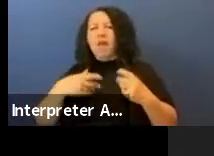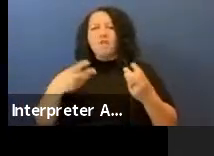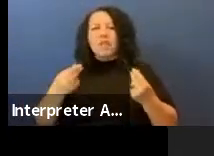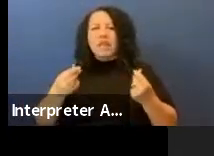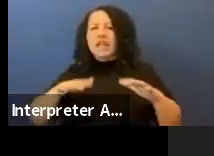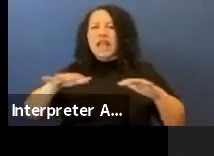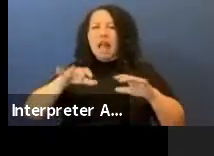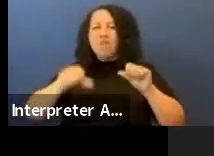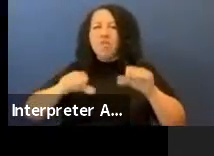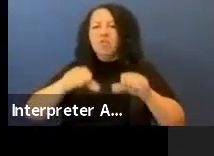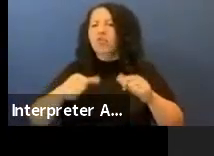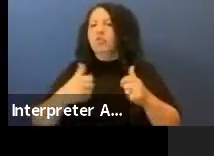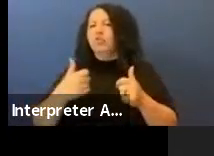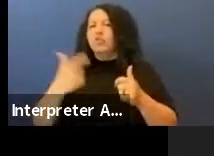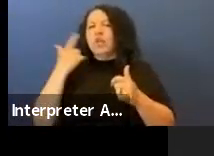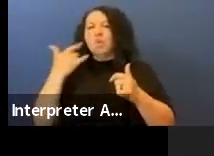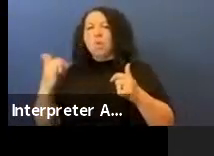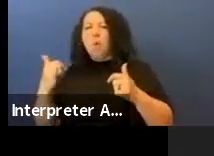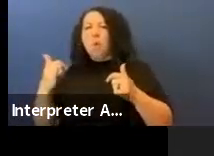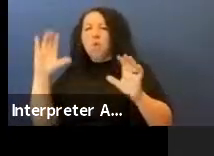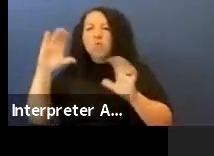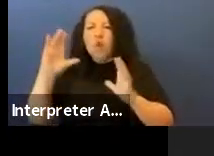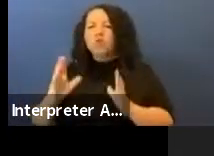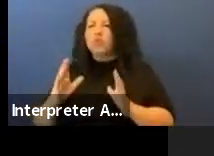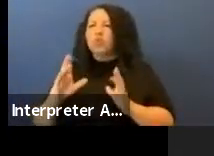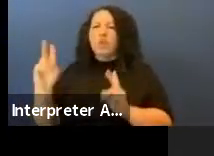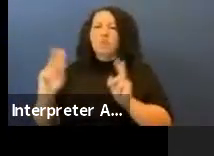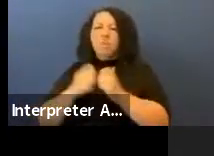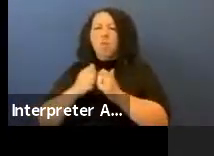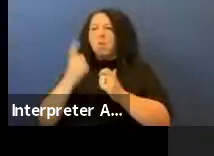and the gold rushers, the people with the gold in their eyes.